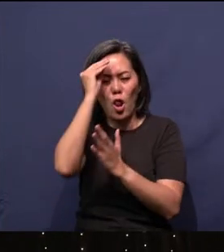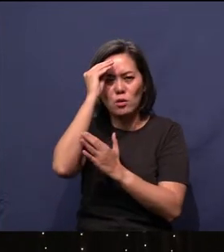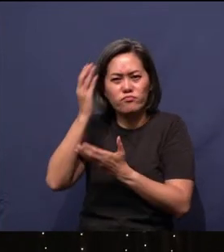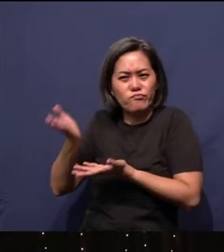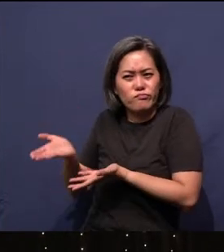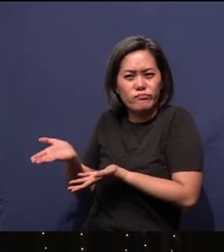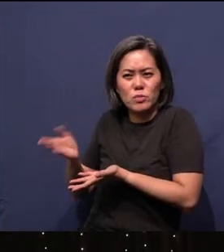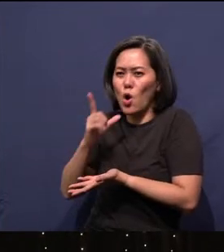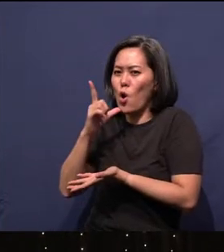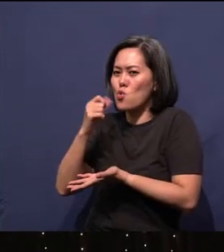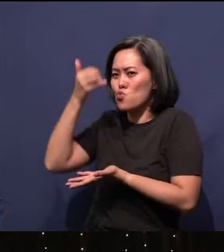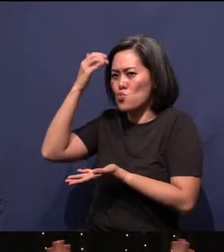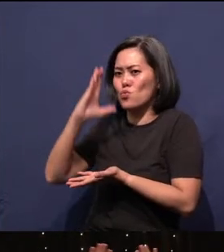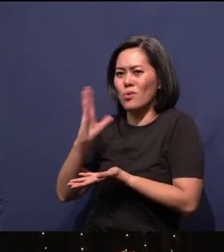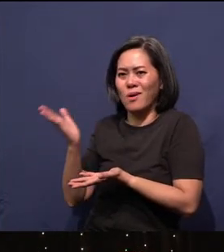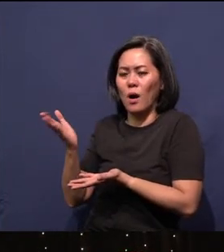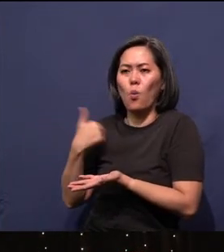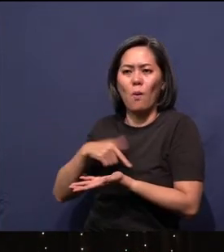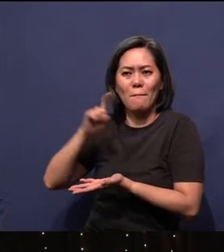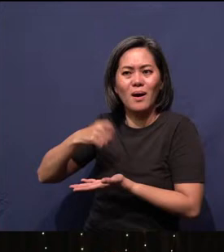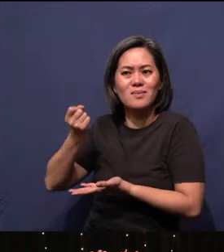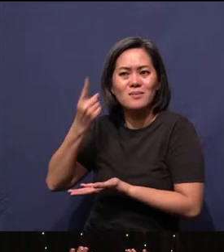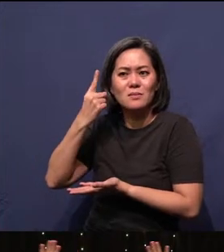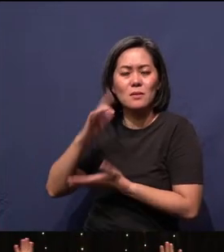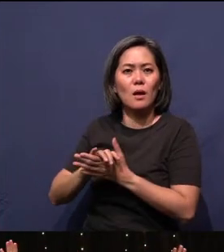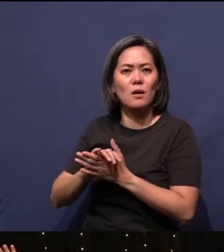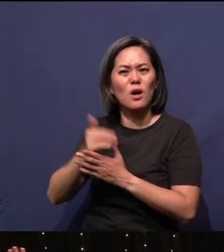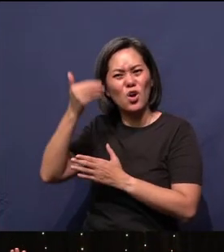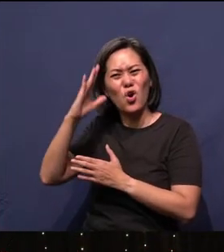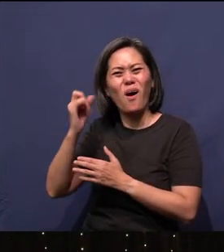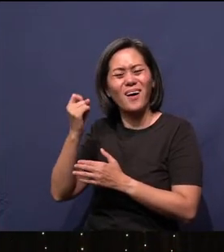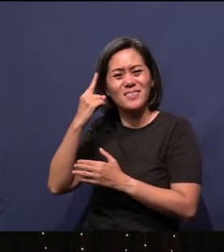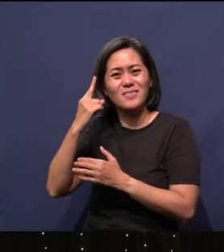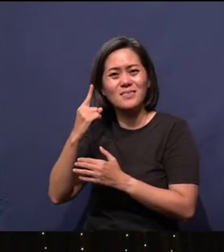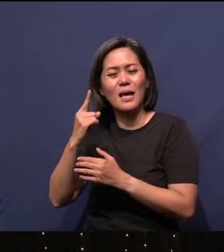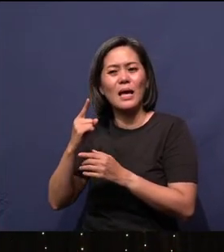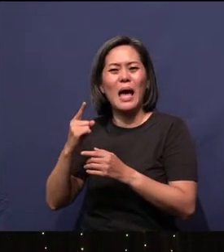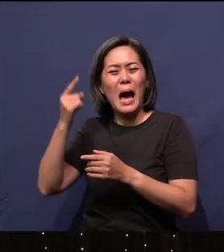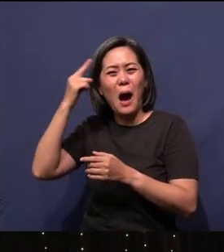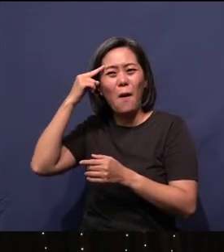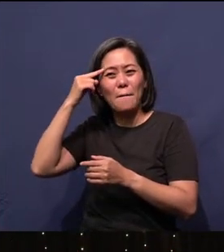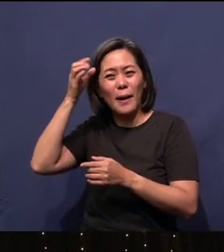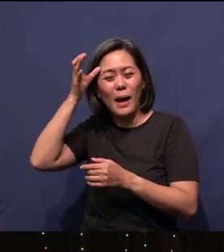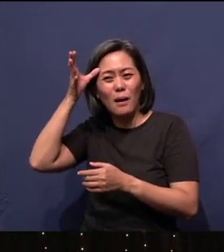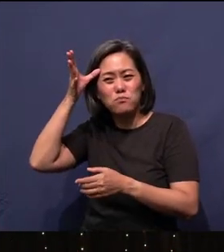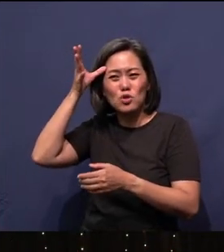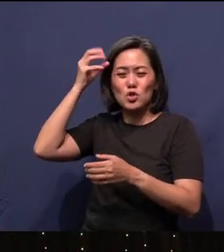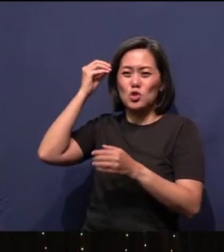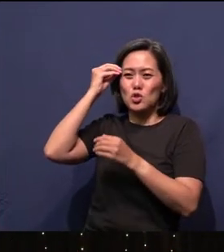We need to understand God as much as our mind can contain Him, which is almost impossible.